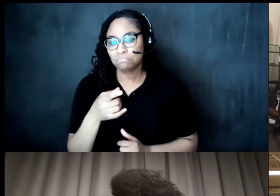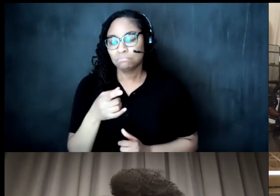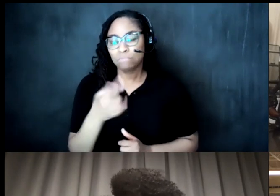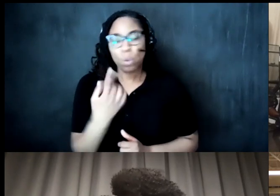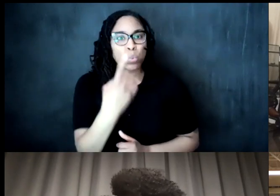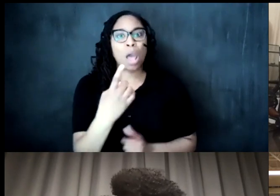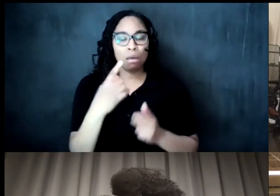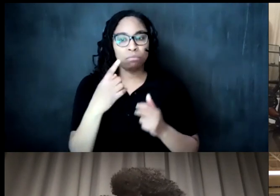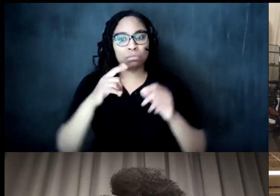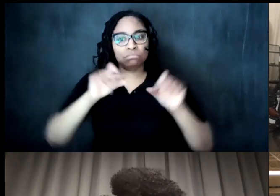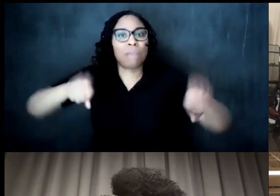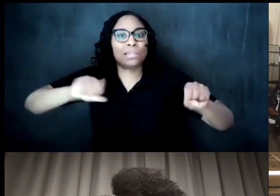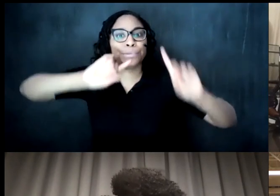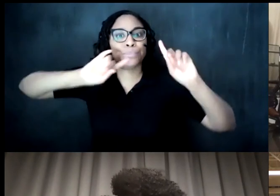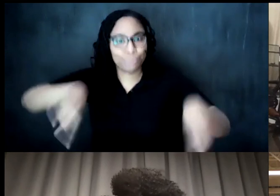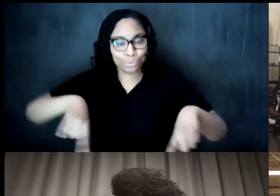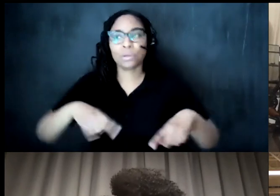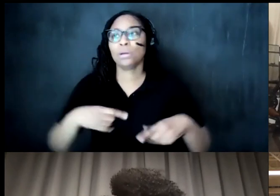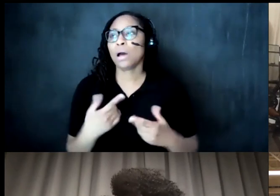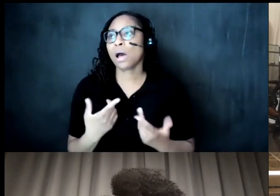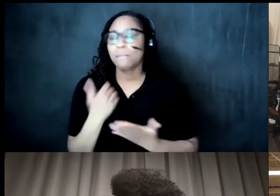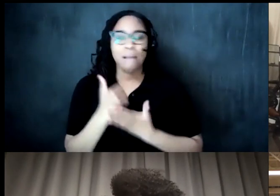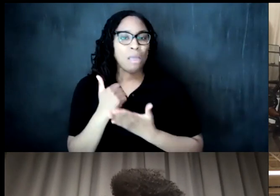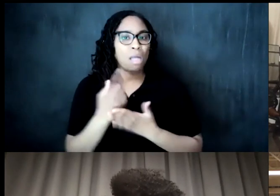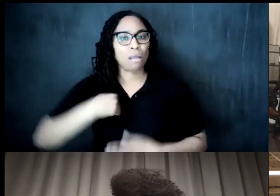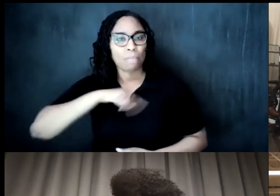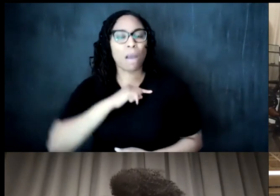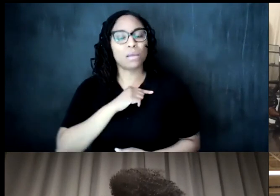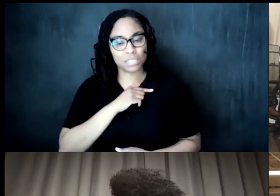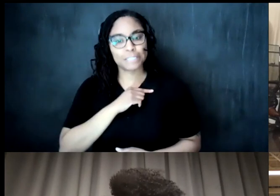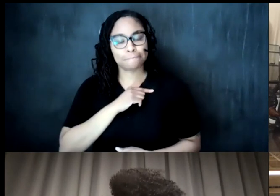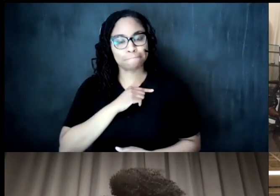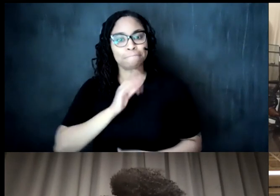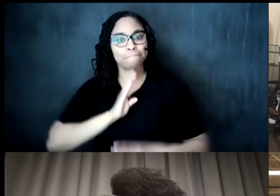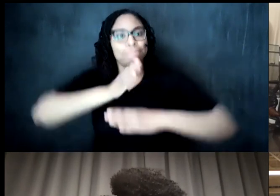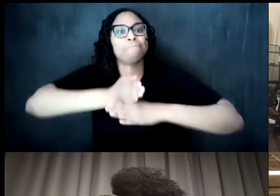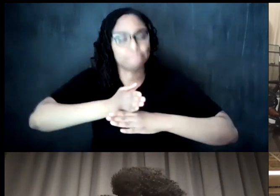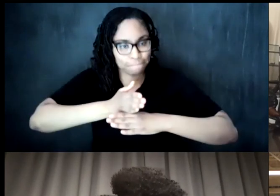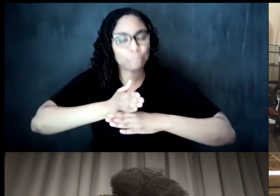could help us intervene in uh the conversation if i'm hearing what you're asking correctly rose